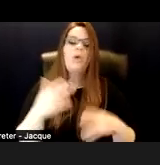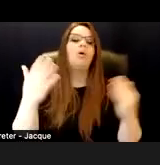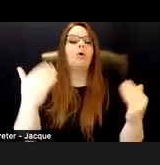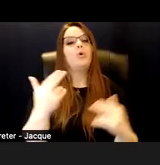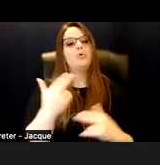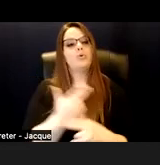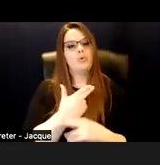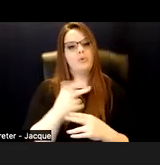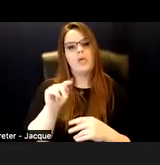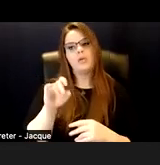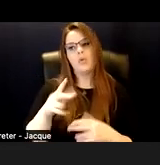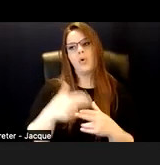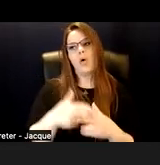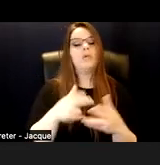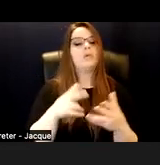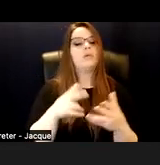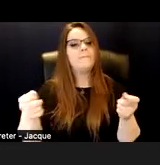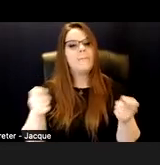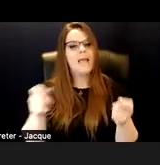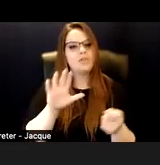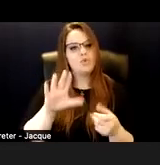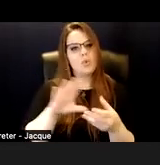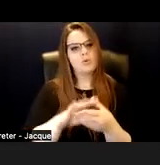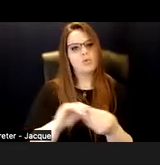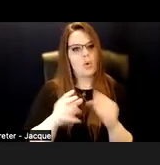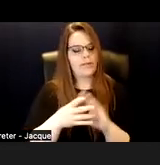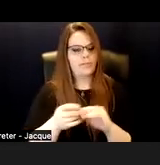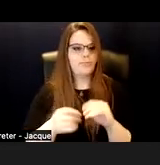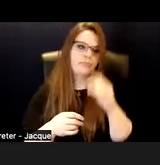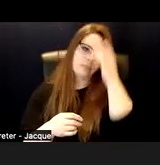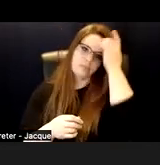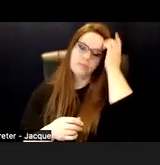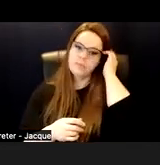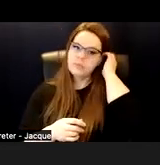So if you still are telling yourself